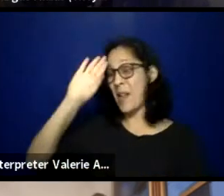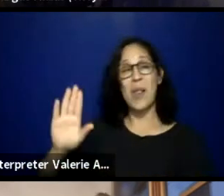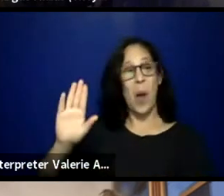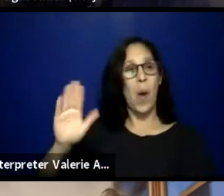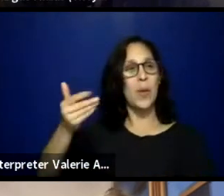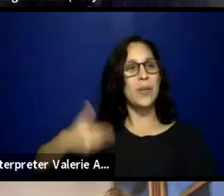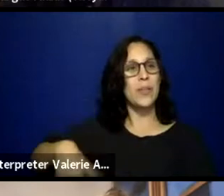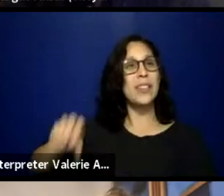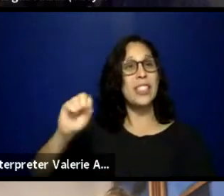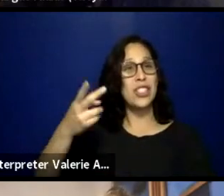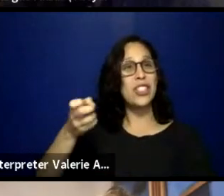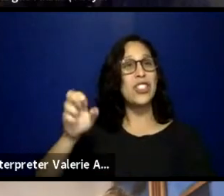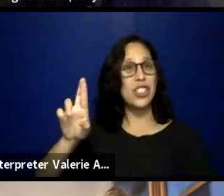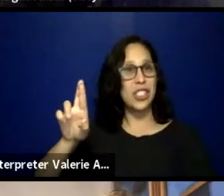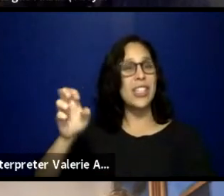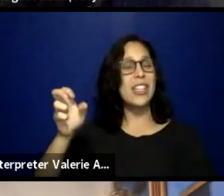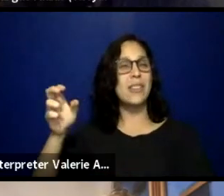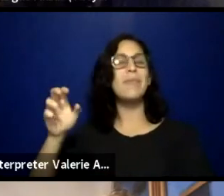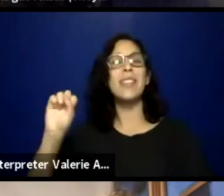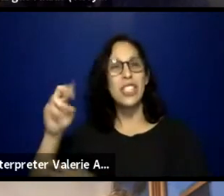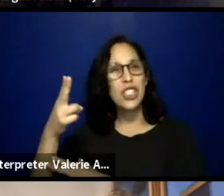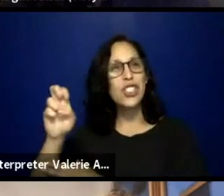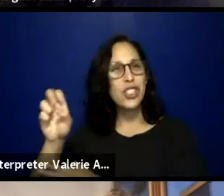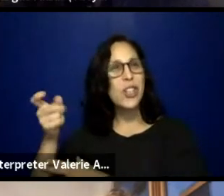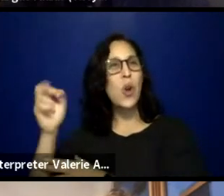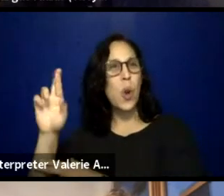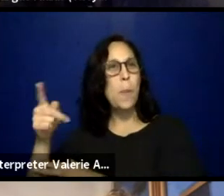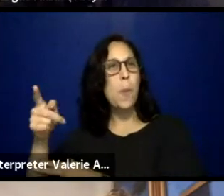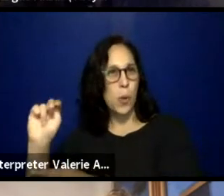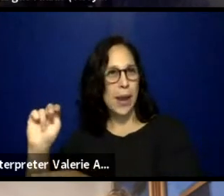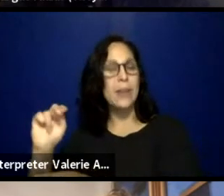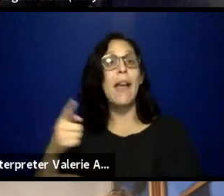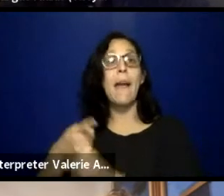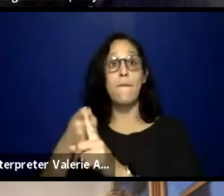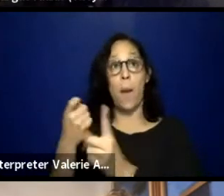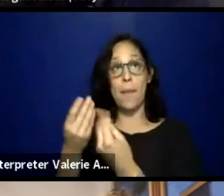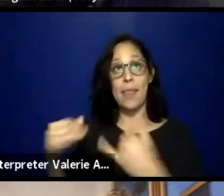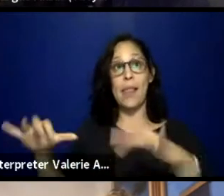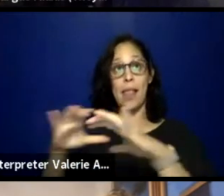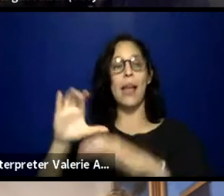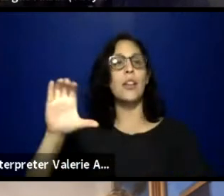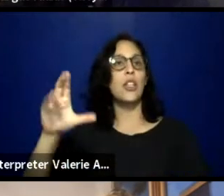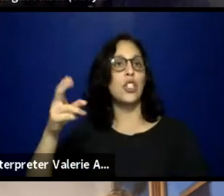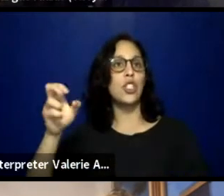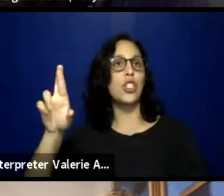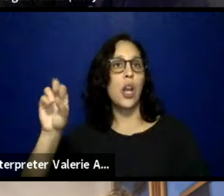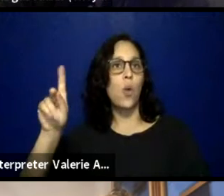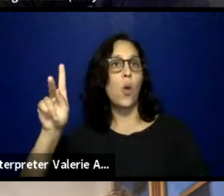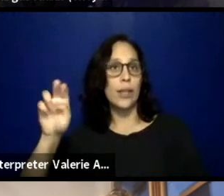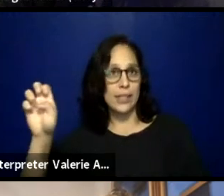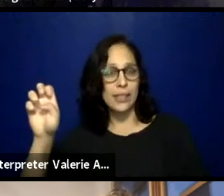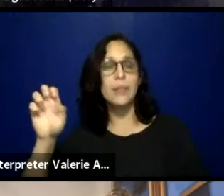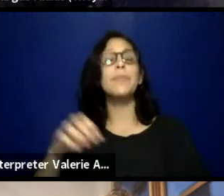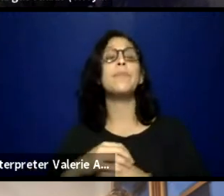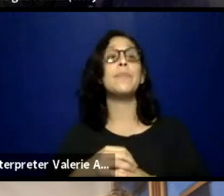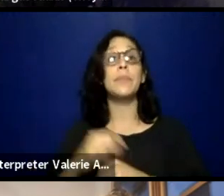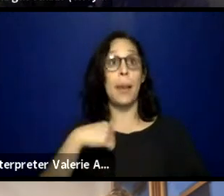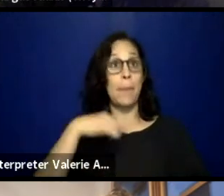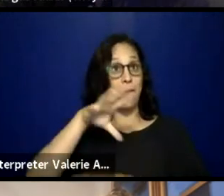I go by she/her pronouns, coming today from the land of Cherokee. I am part of Breaking Wave Theater Company.